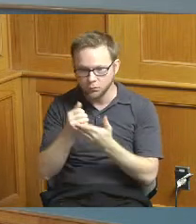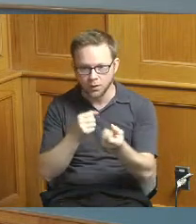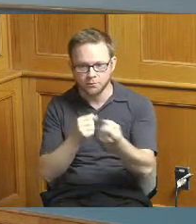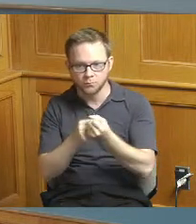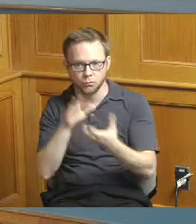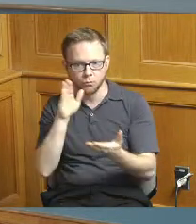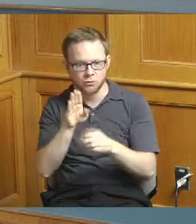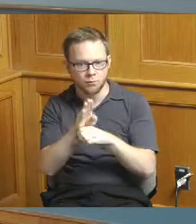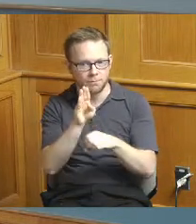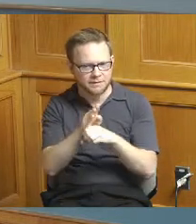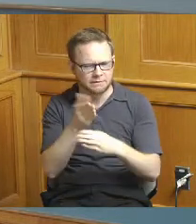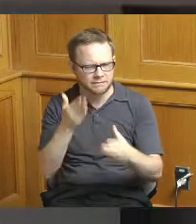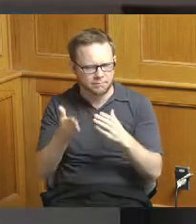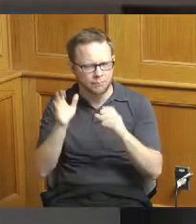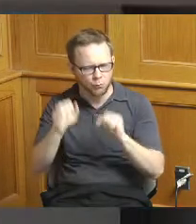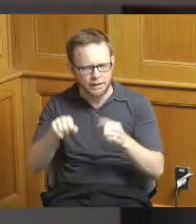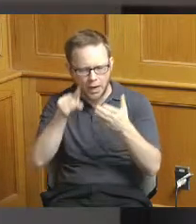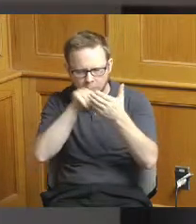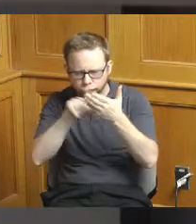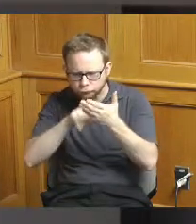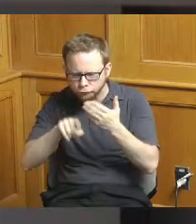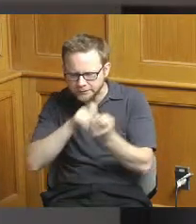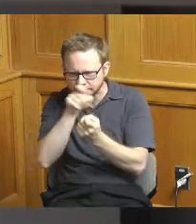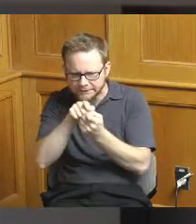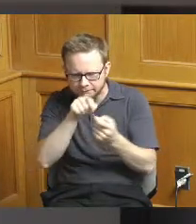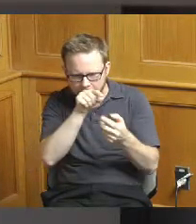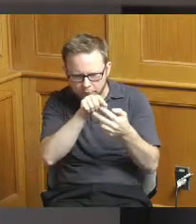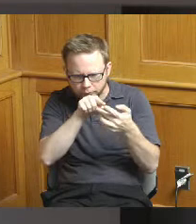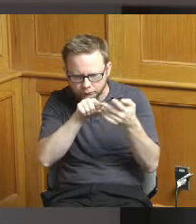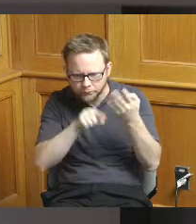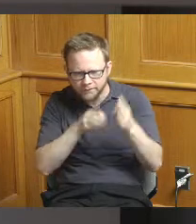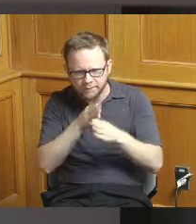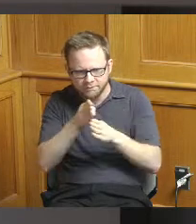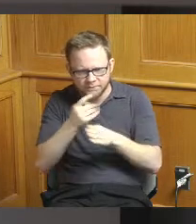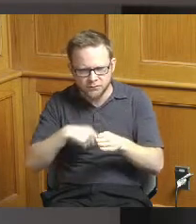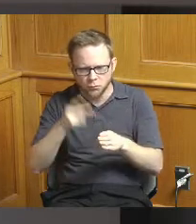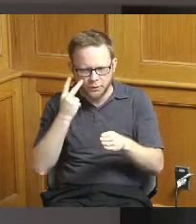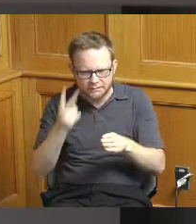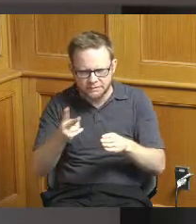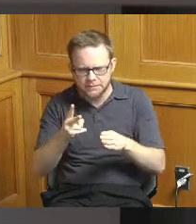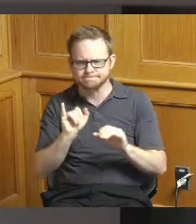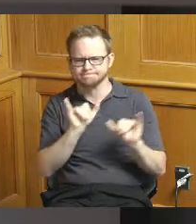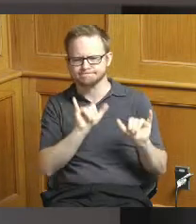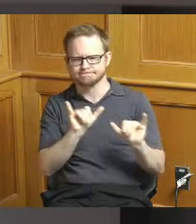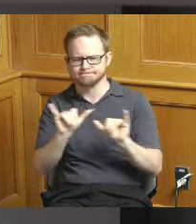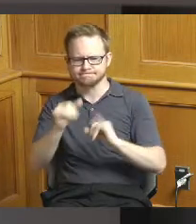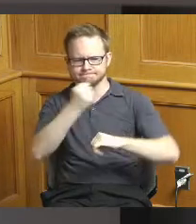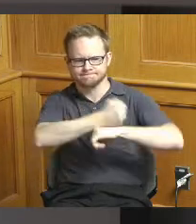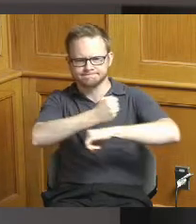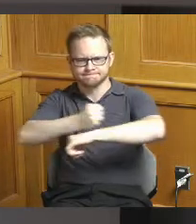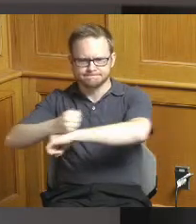of those specifically to some of these industries that we see a pattern with maybe so we'll do